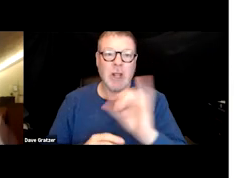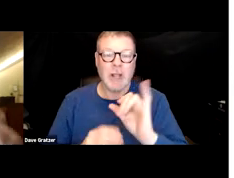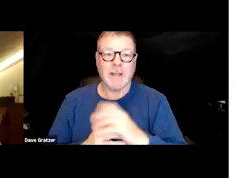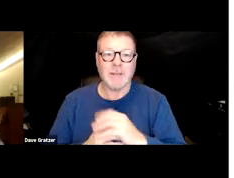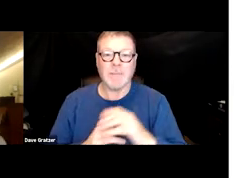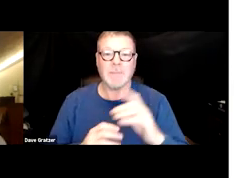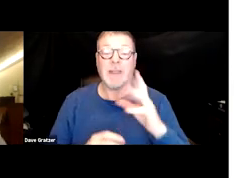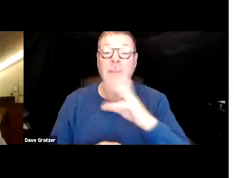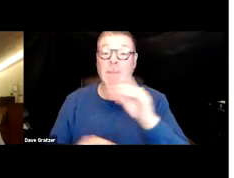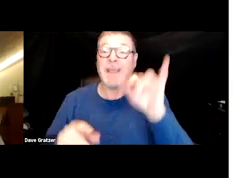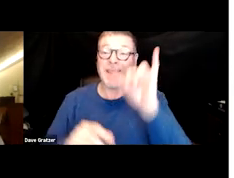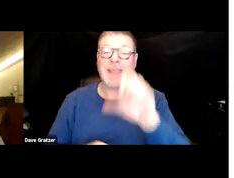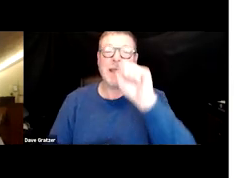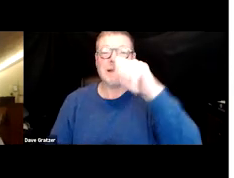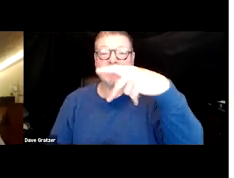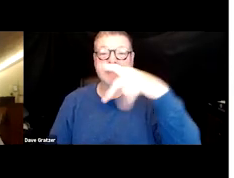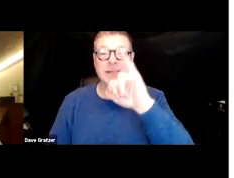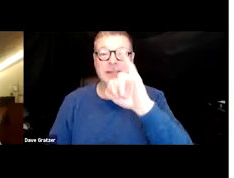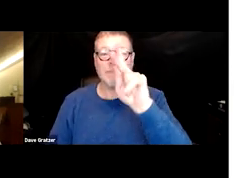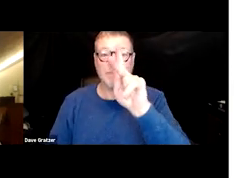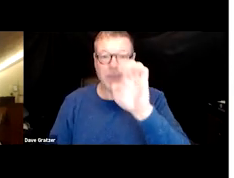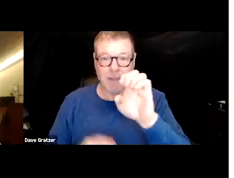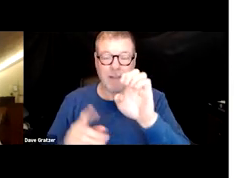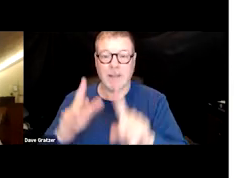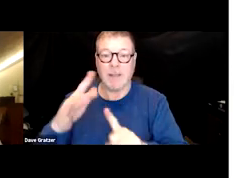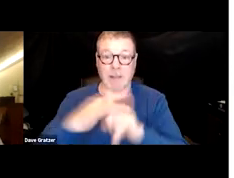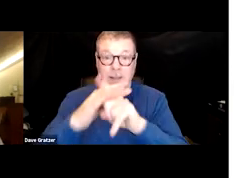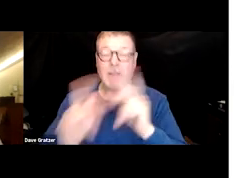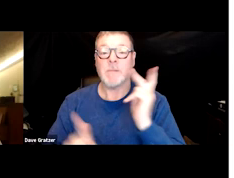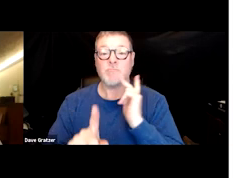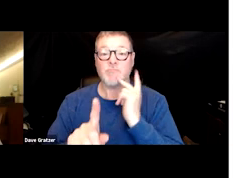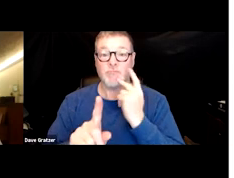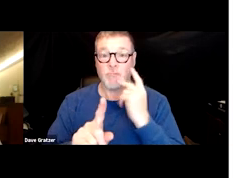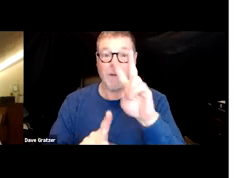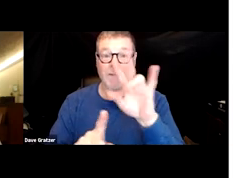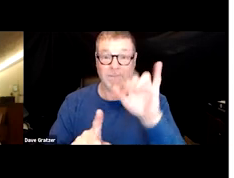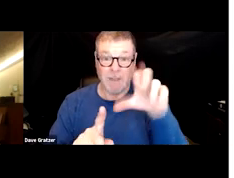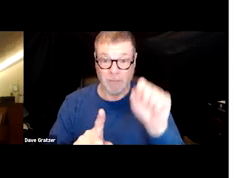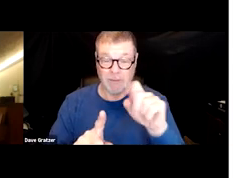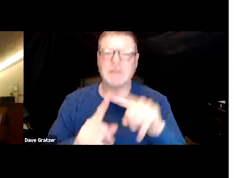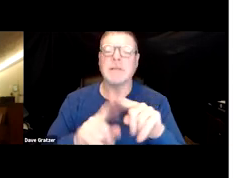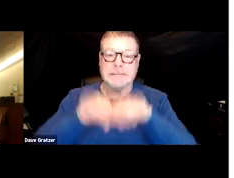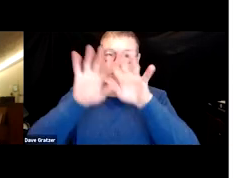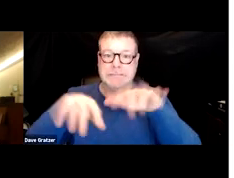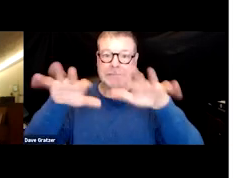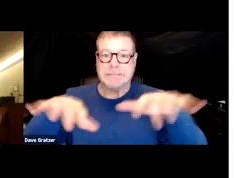but this is the spike-like virus protein that is circulating and is typically spread